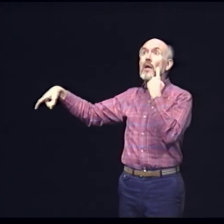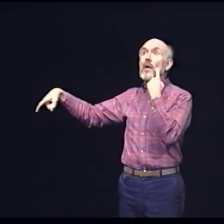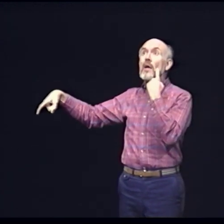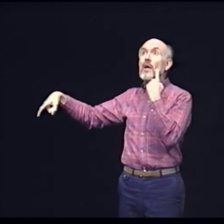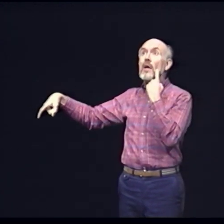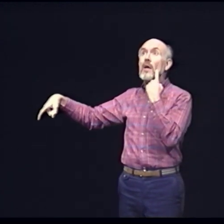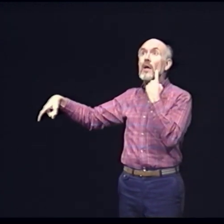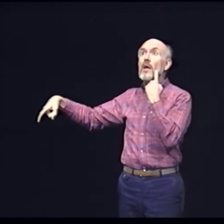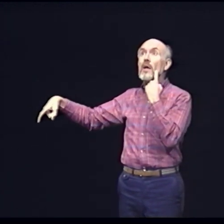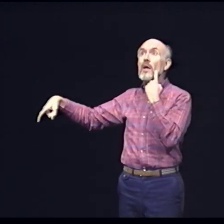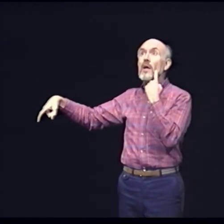And with it, my tears